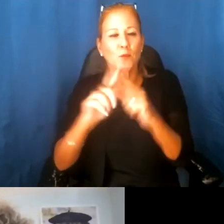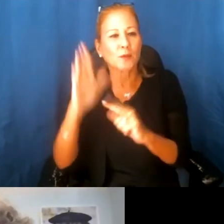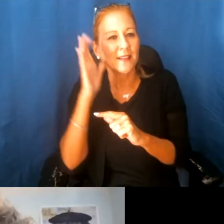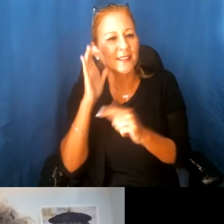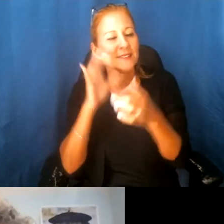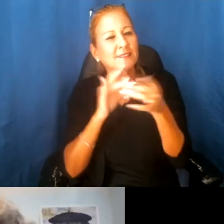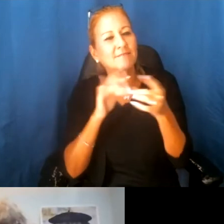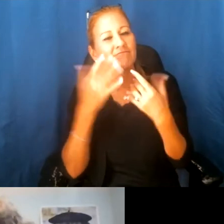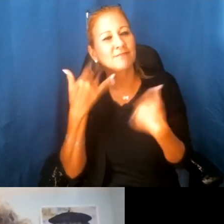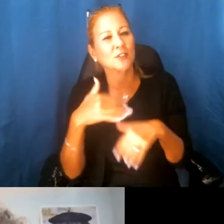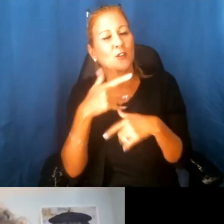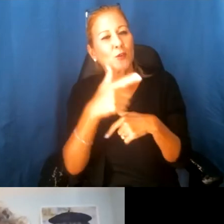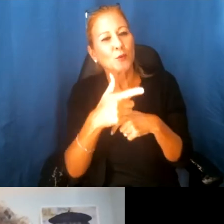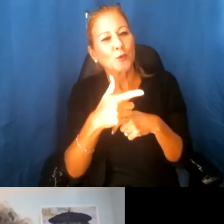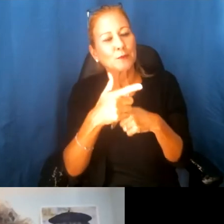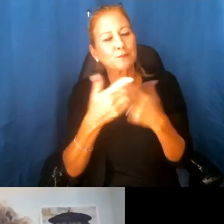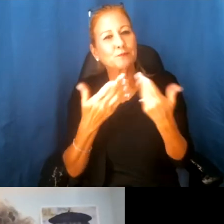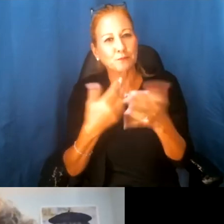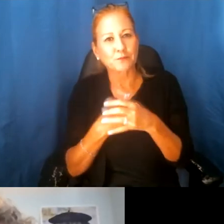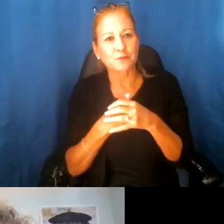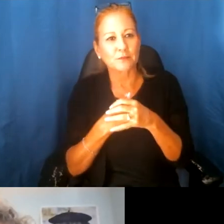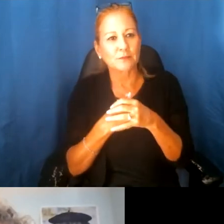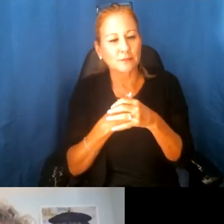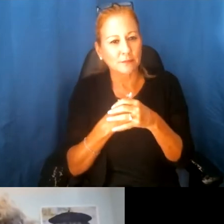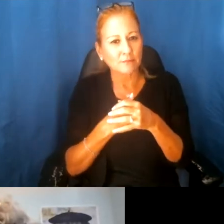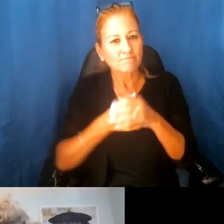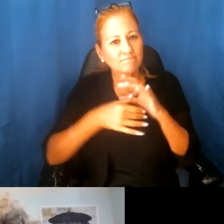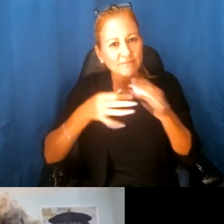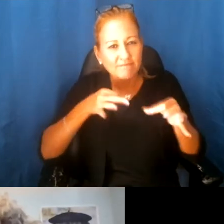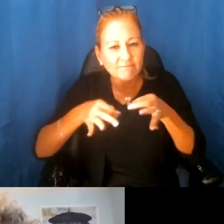sort of build the case for the importance of this work